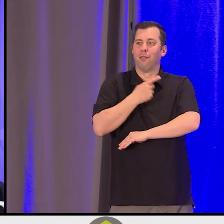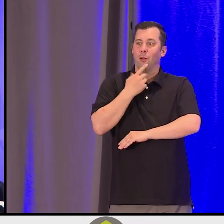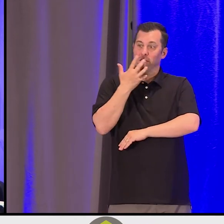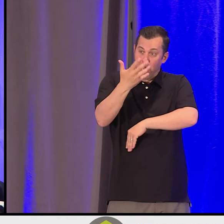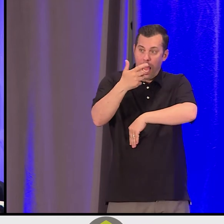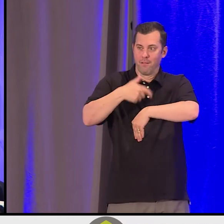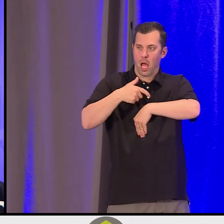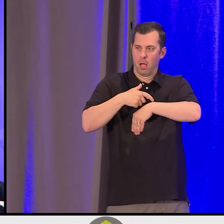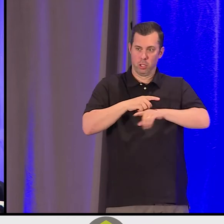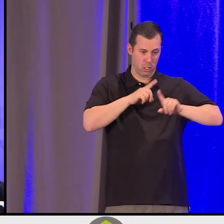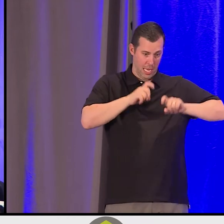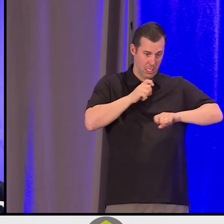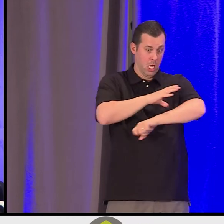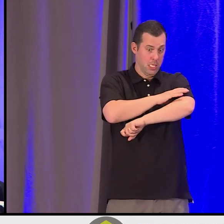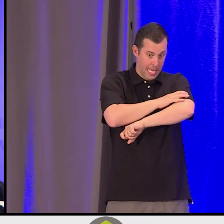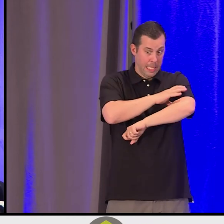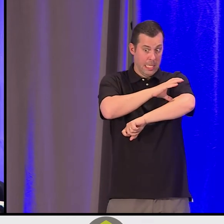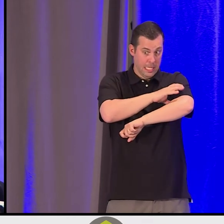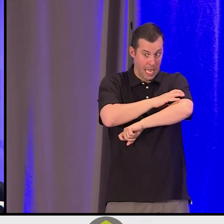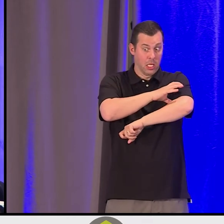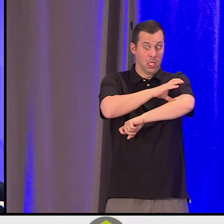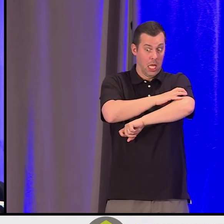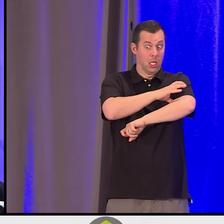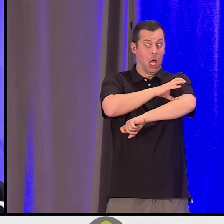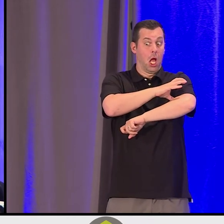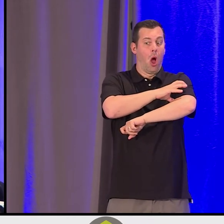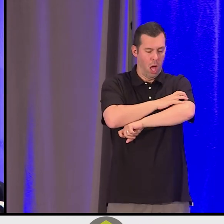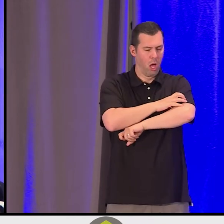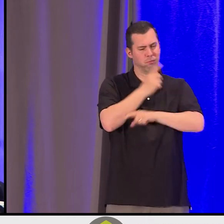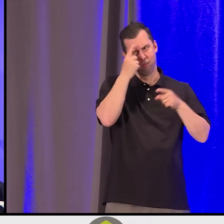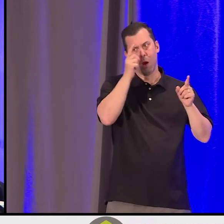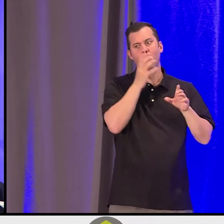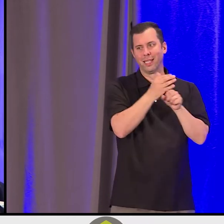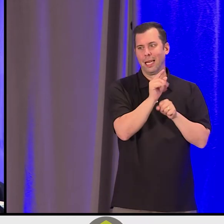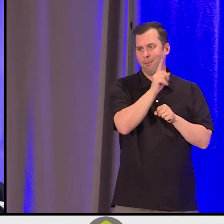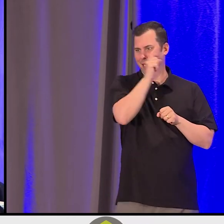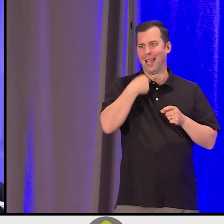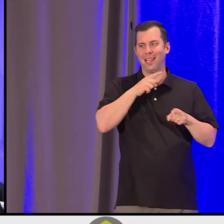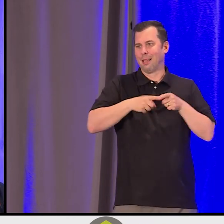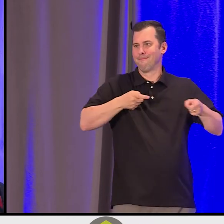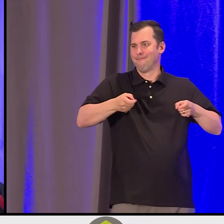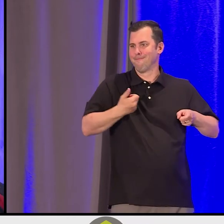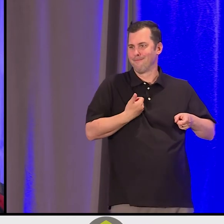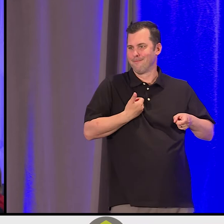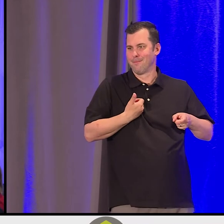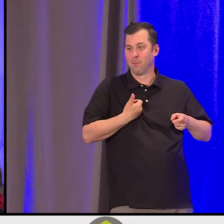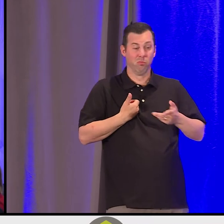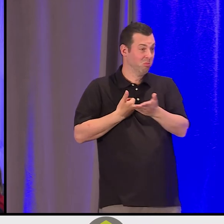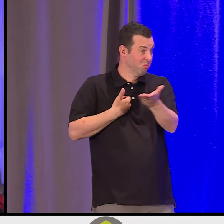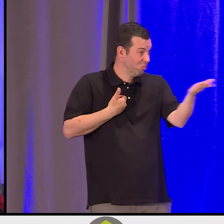We like to talk about bowling bumpers. It doesn't need to be that hard. If you're going to go bowling and you need bowling bumpers, put them down.